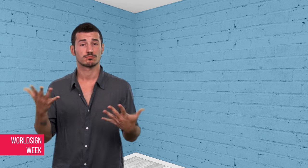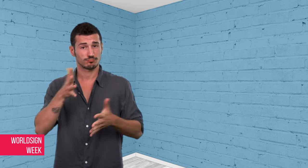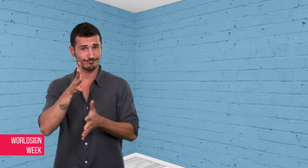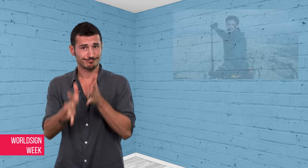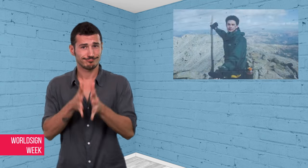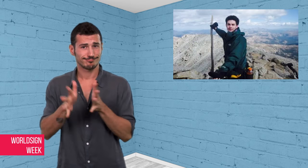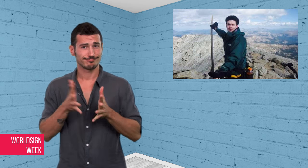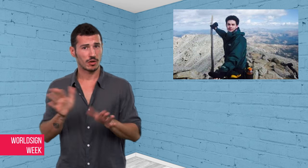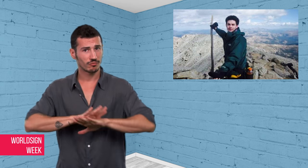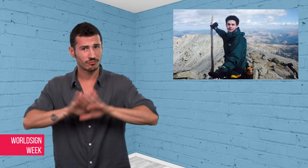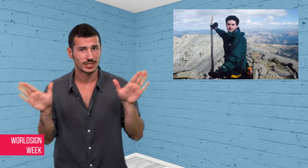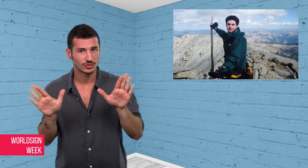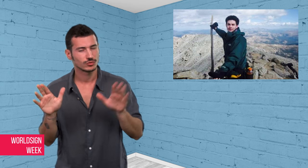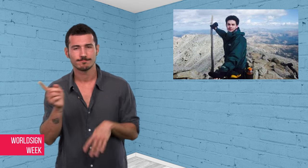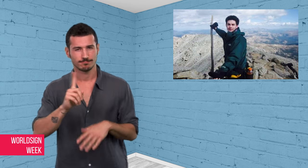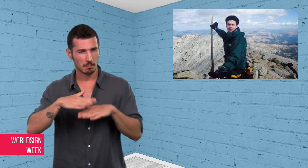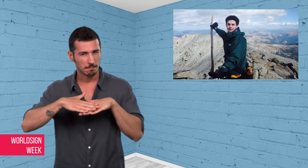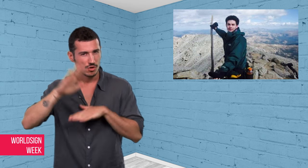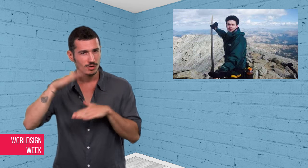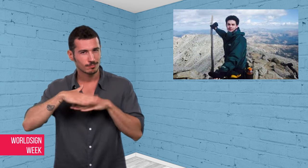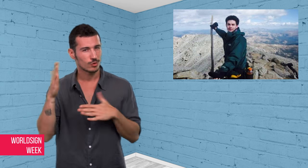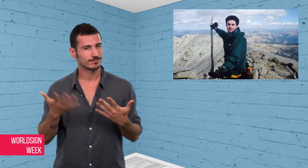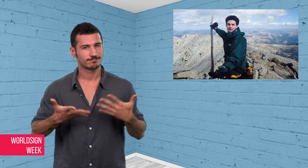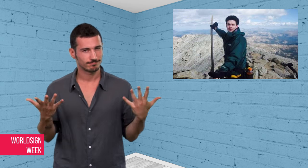There’s more to the story.